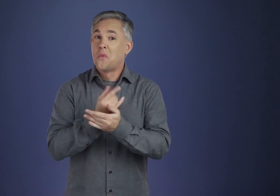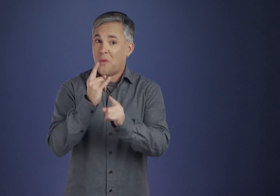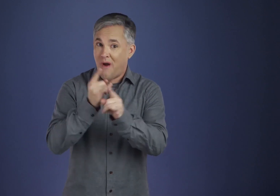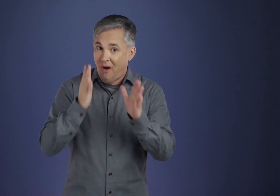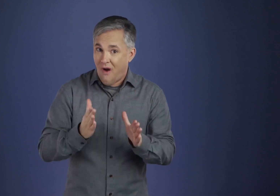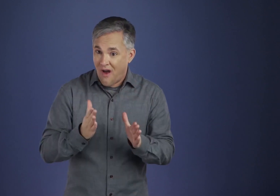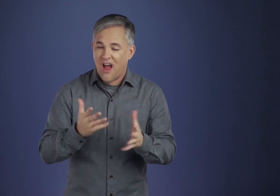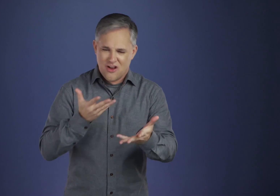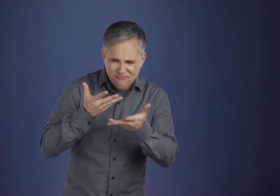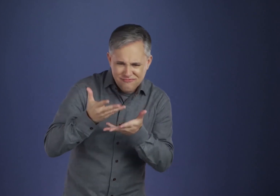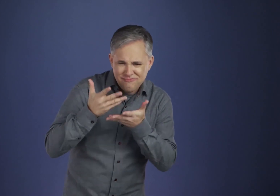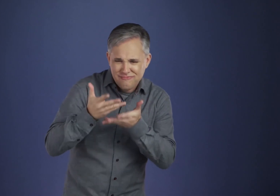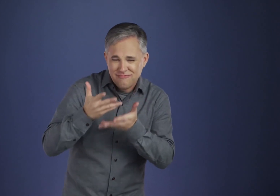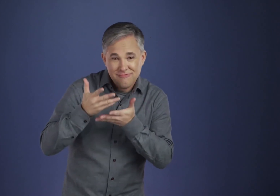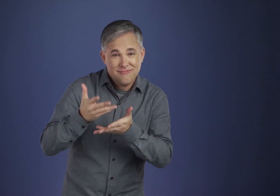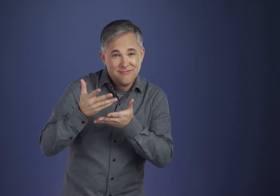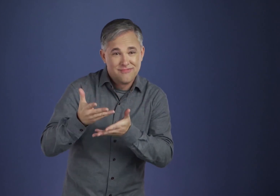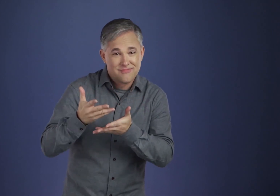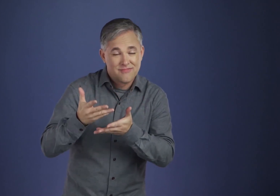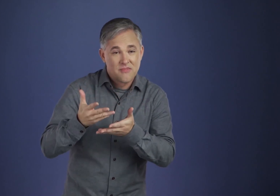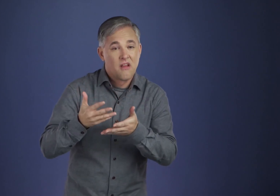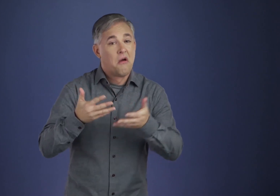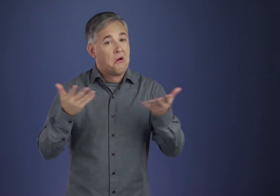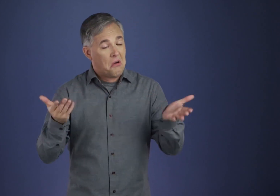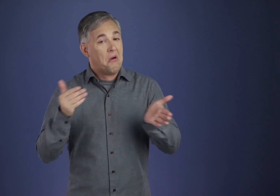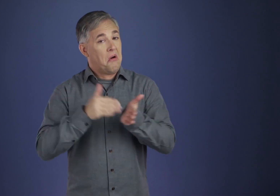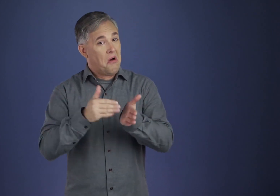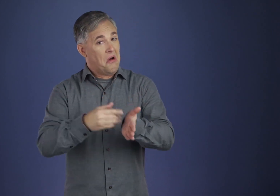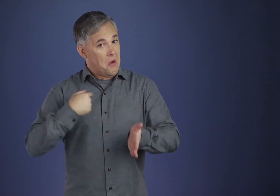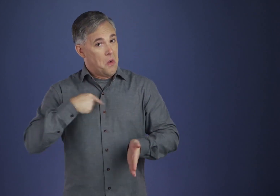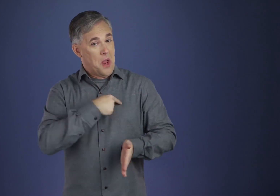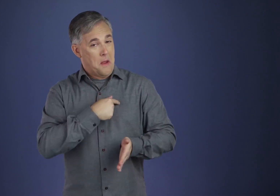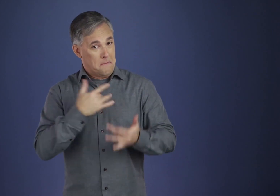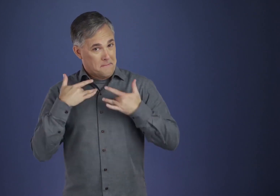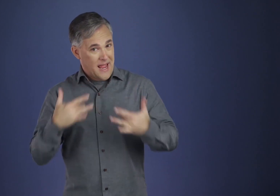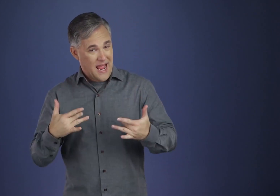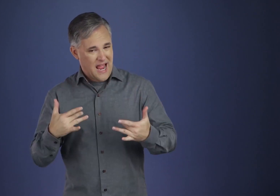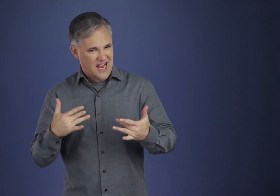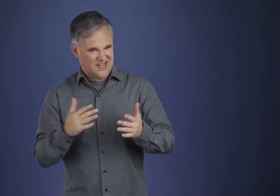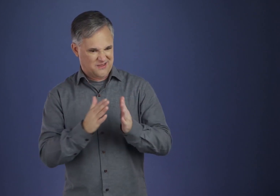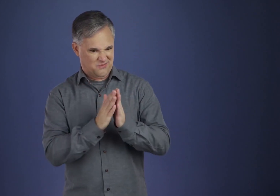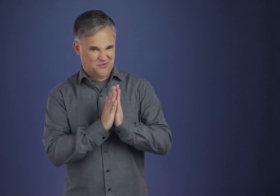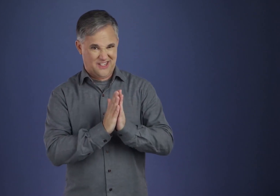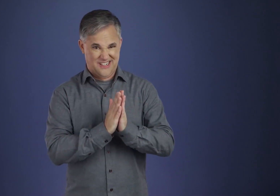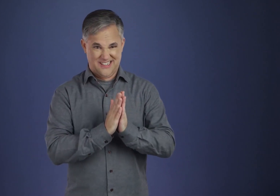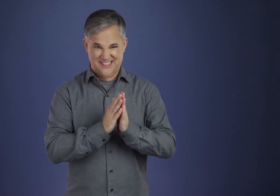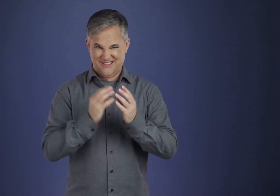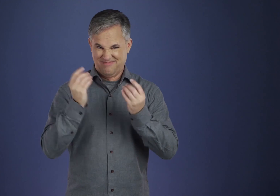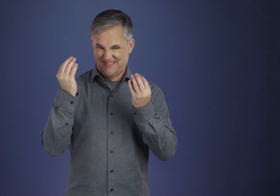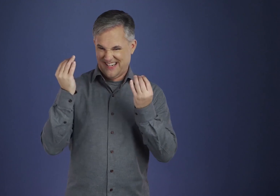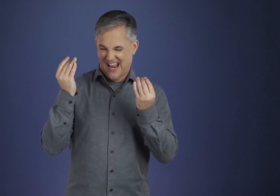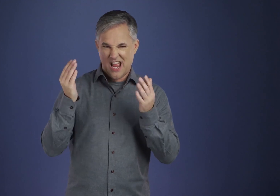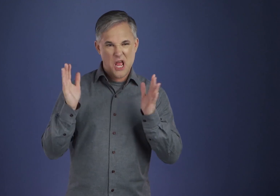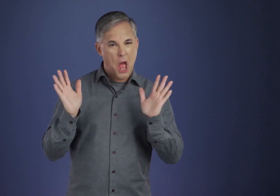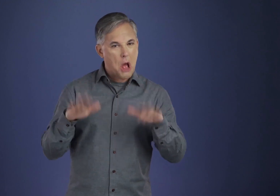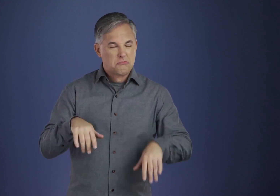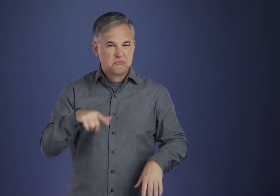So it isn't surprising that we often tend to slight serious meditation and prayer as something not really necessary.